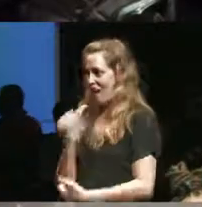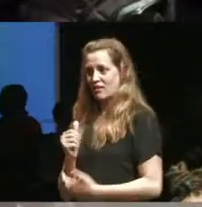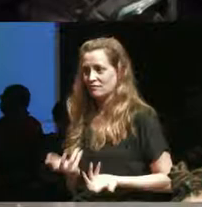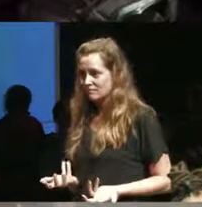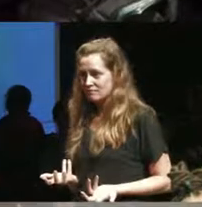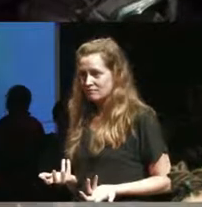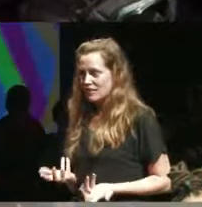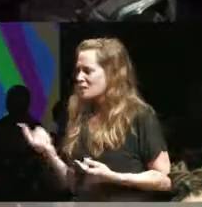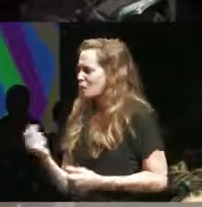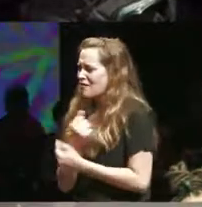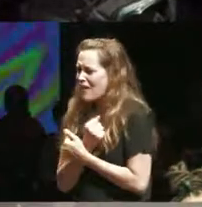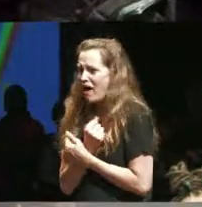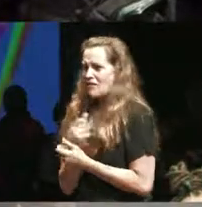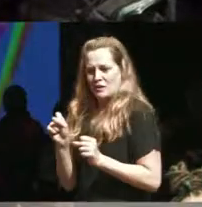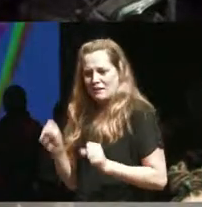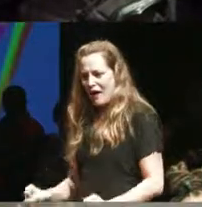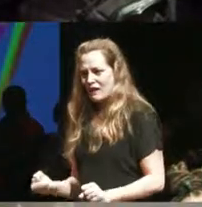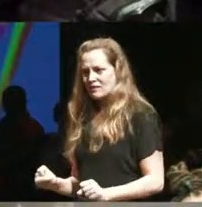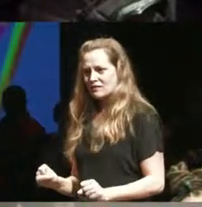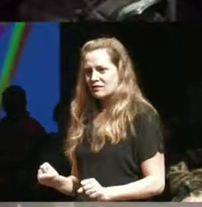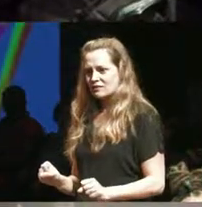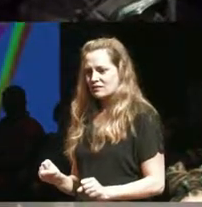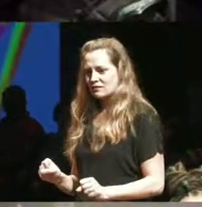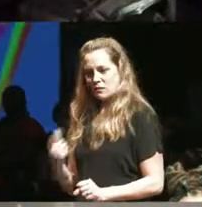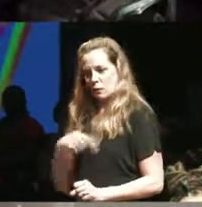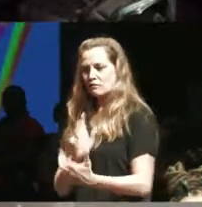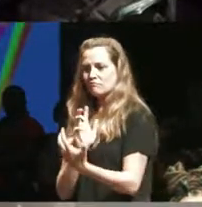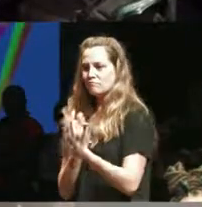we love and something we can we can adapt for it we've been doing it our